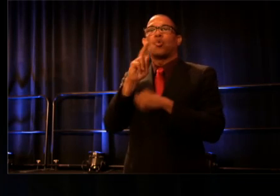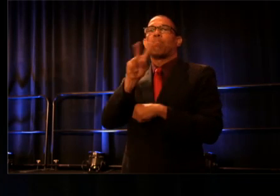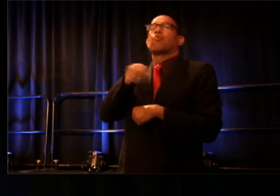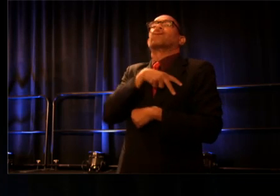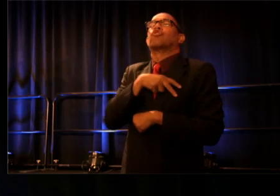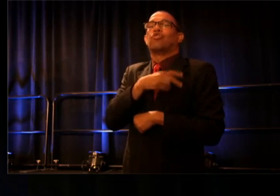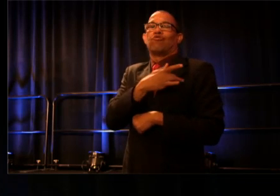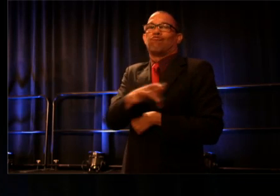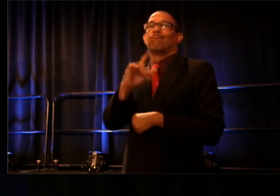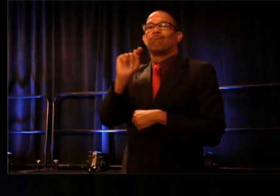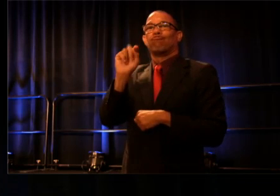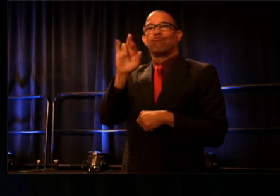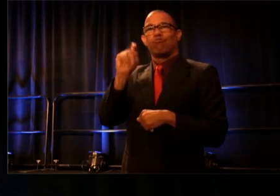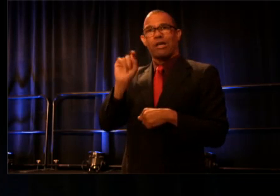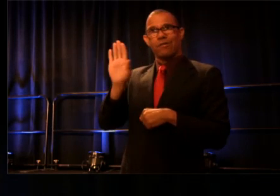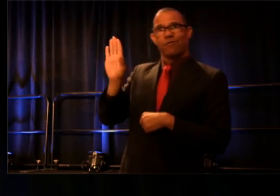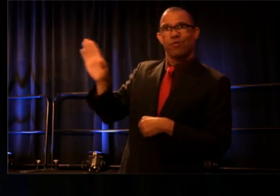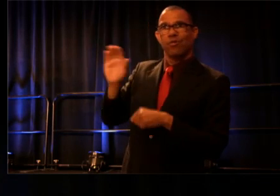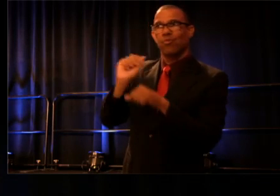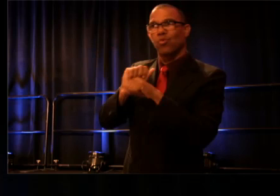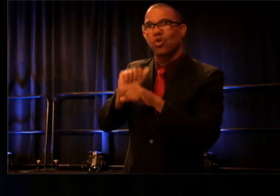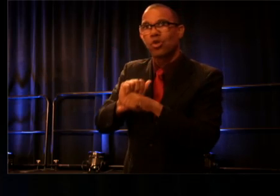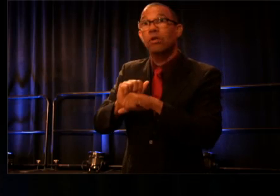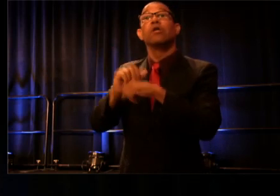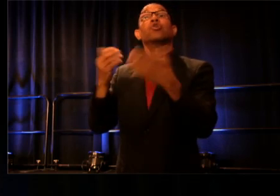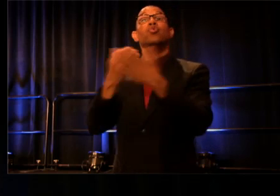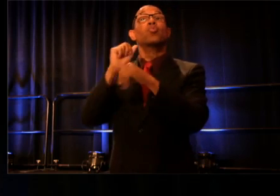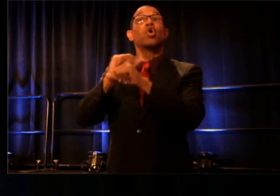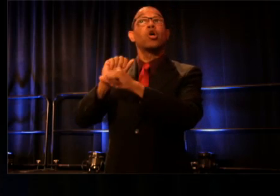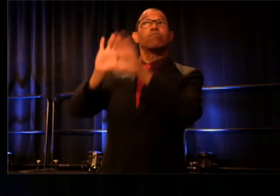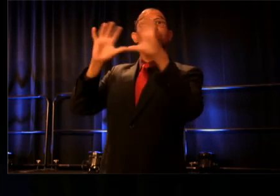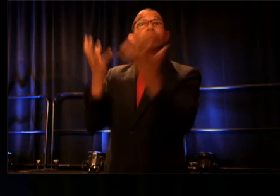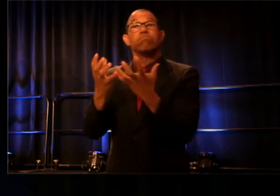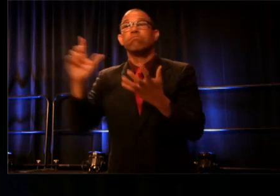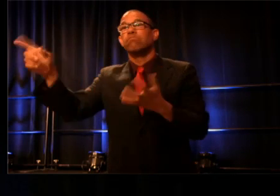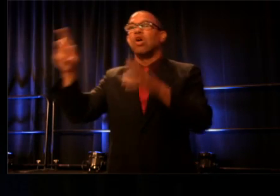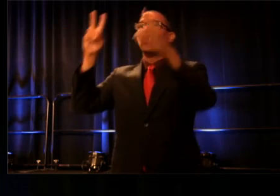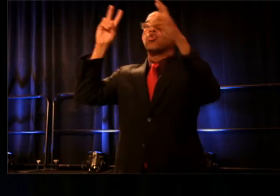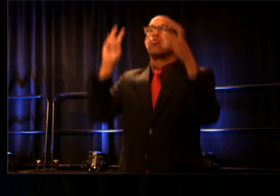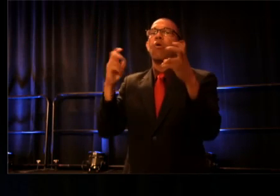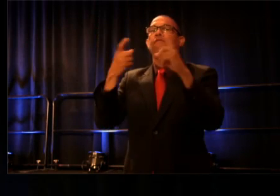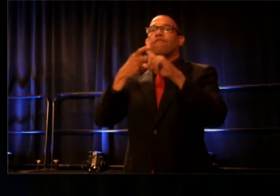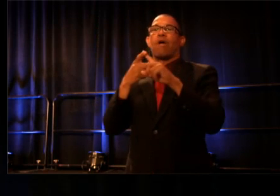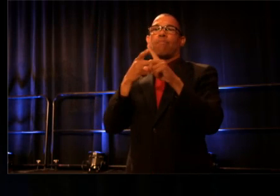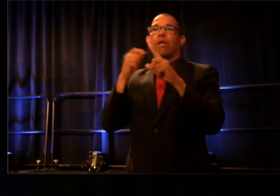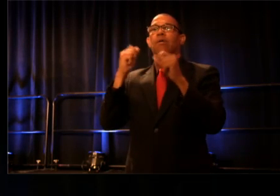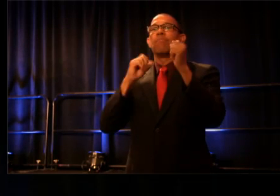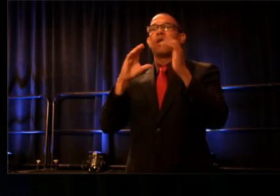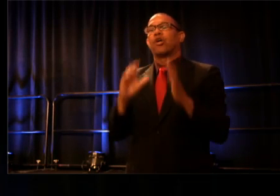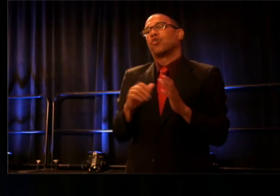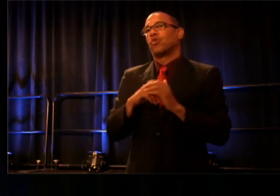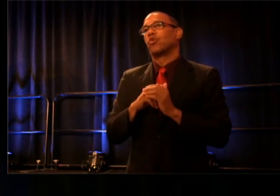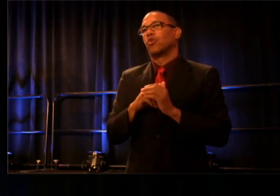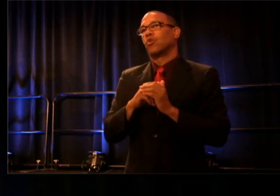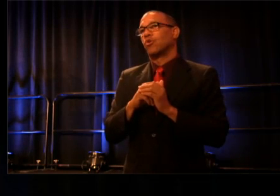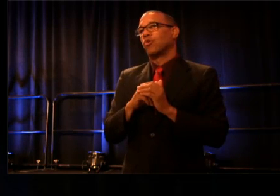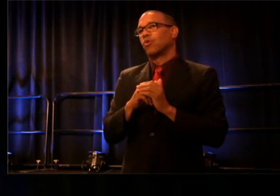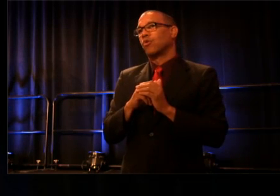this extraordinary artist in her new work. Here's a quote from the Pulitzer Prize winner playwright Ayad Akhtar: "Kimberly often speaks